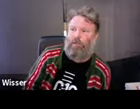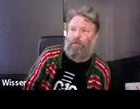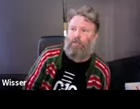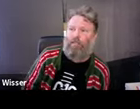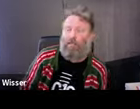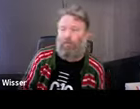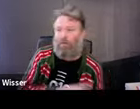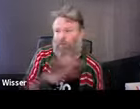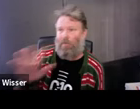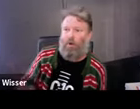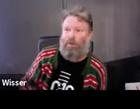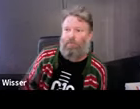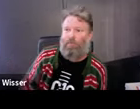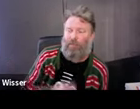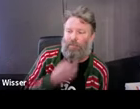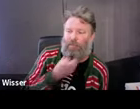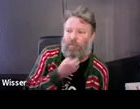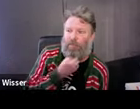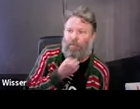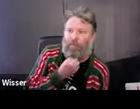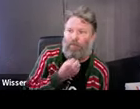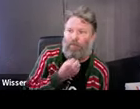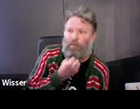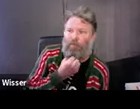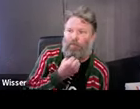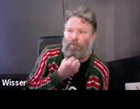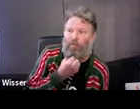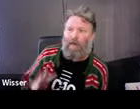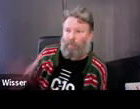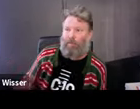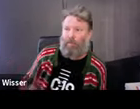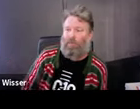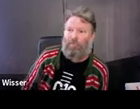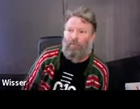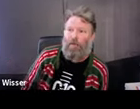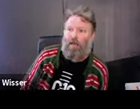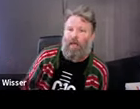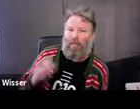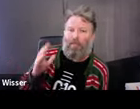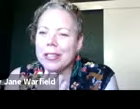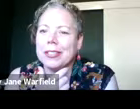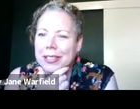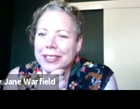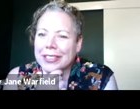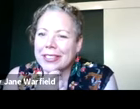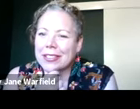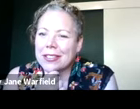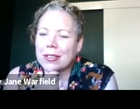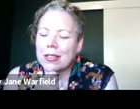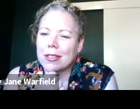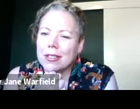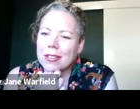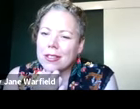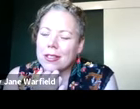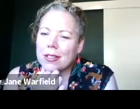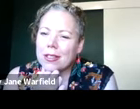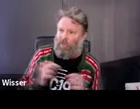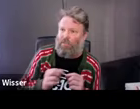with the idea -- approached me from -- with that idea, he wanted to make